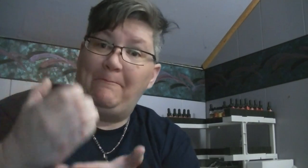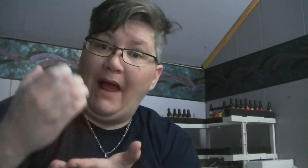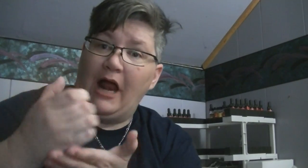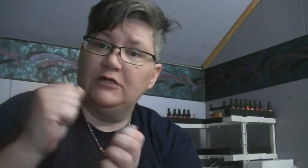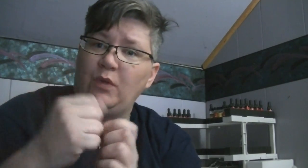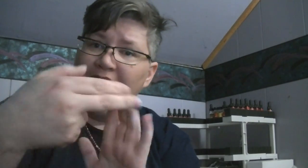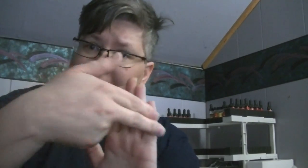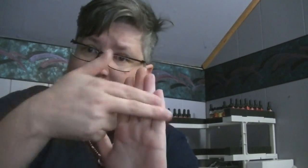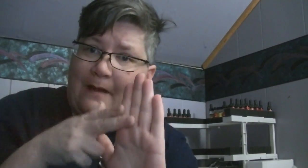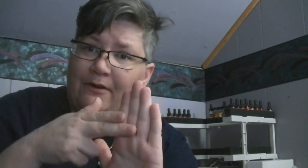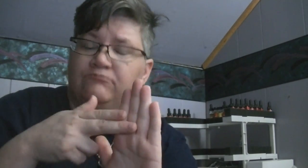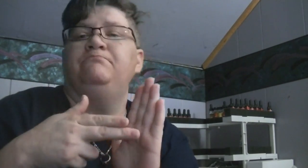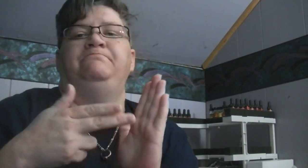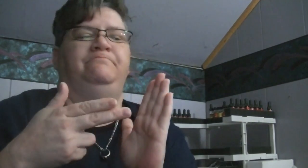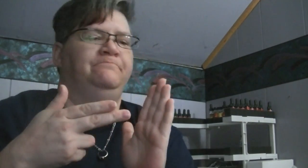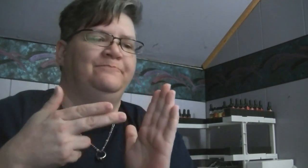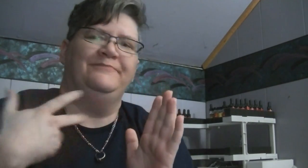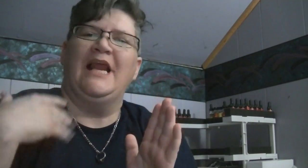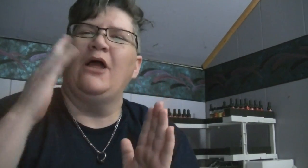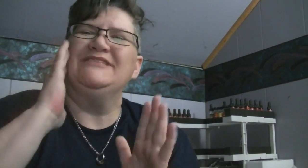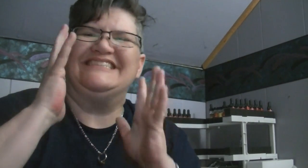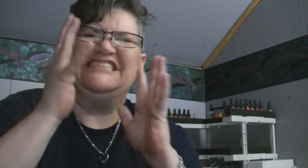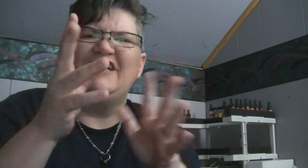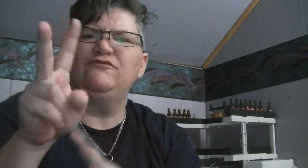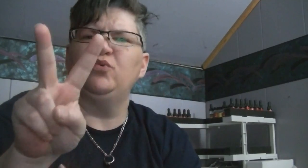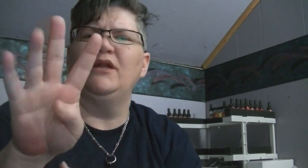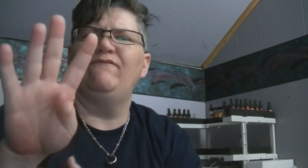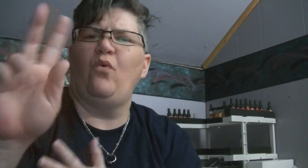For the bottles with the labels, I leave them